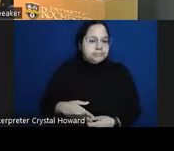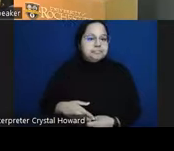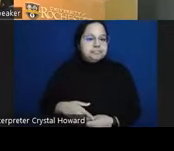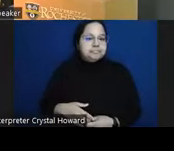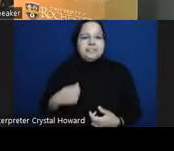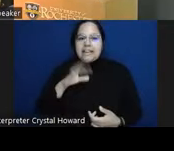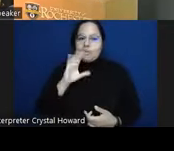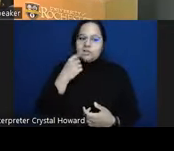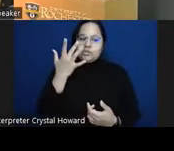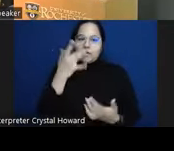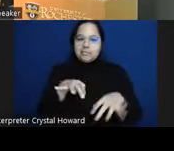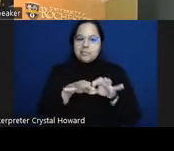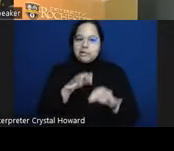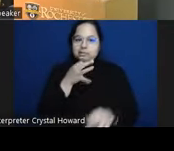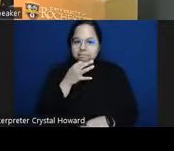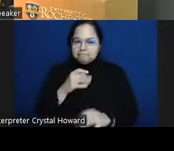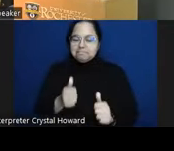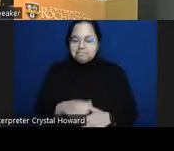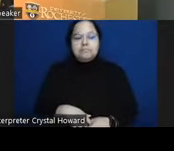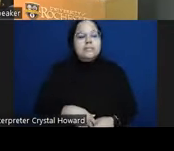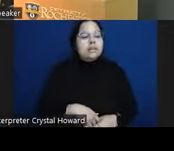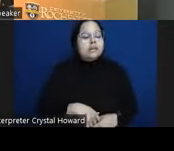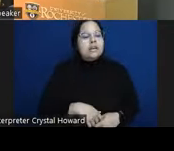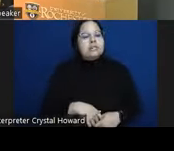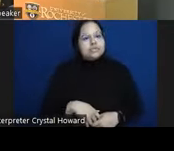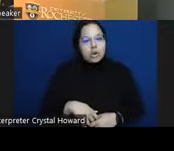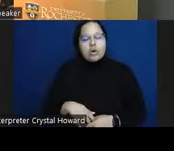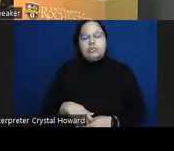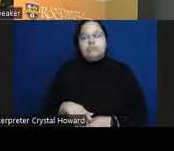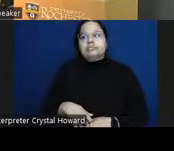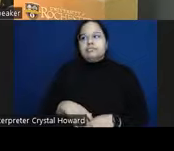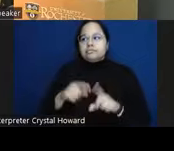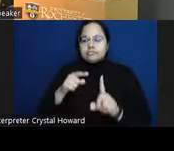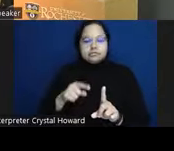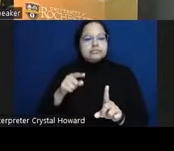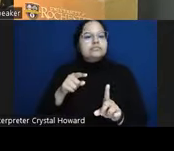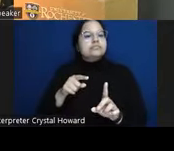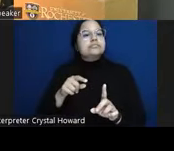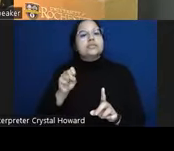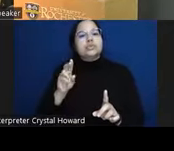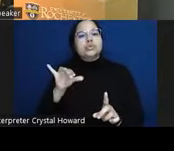in a minute um so thinking about suicide risk and culture I've been focusing particularly on this